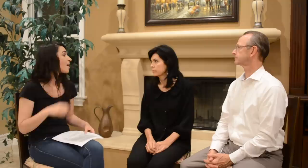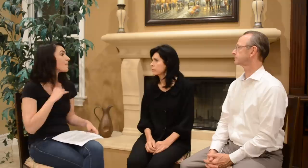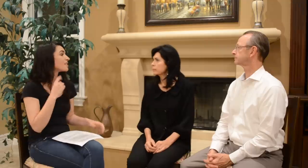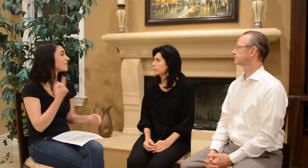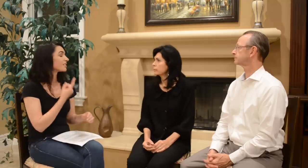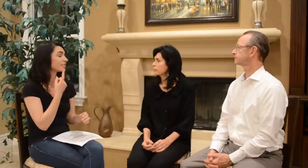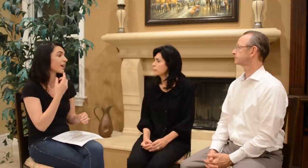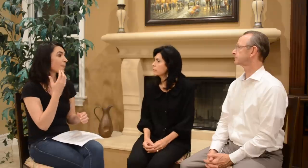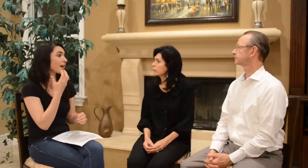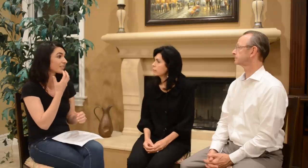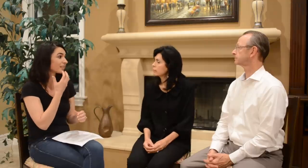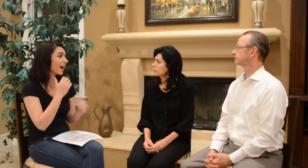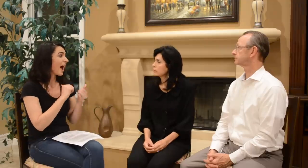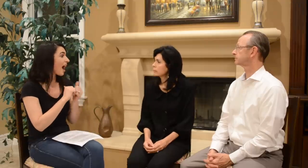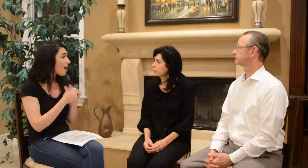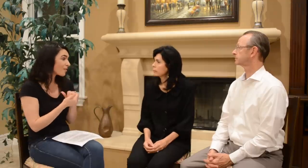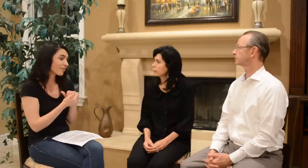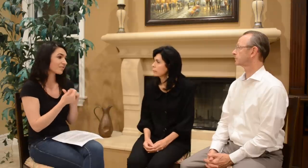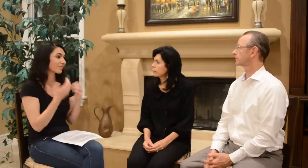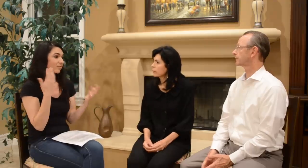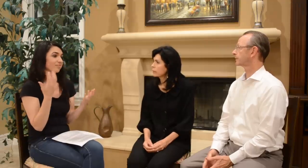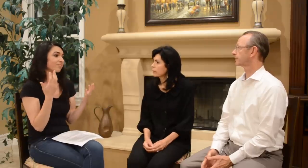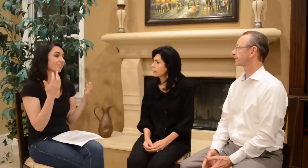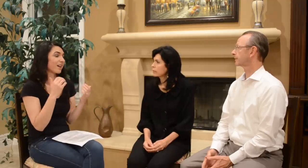I’m just amazed how...